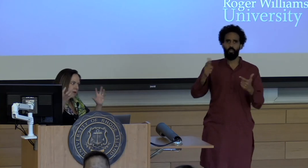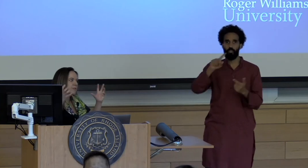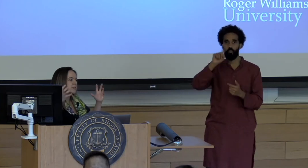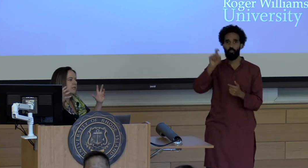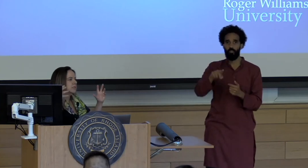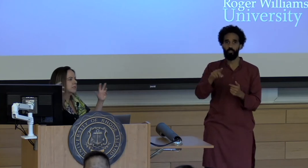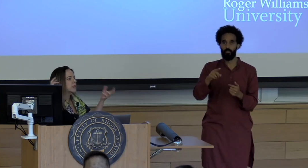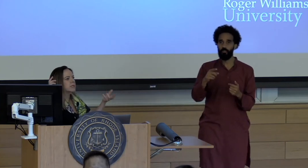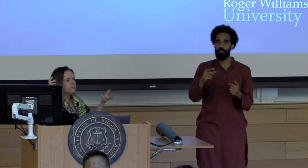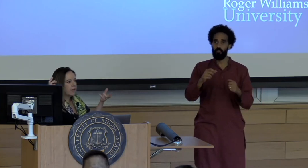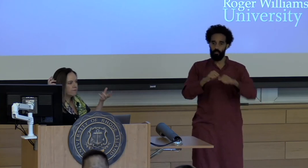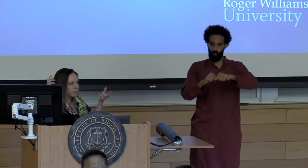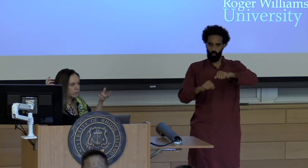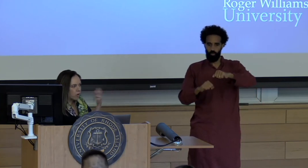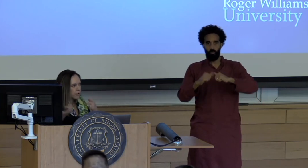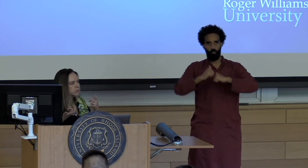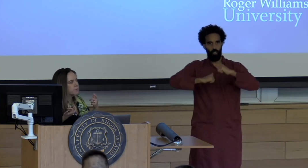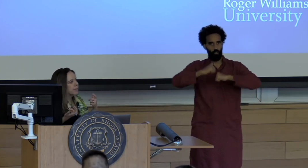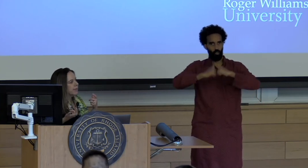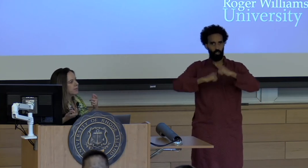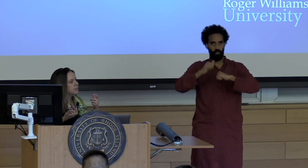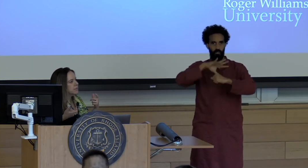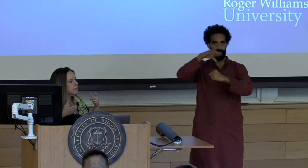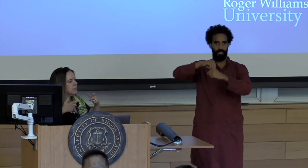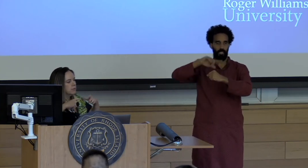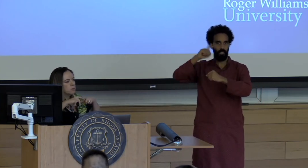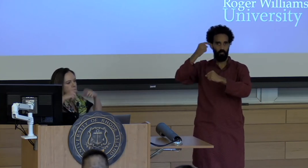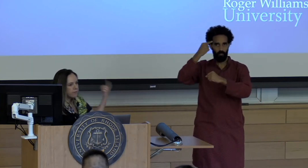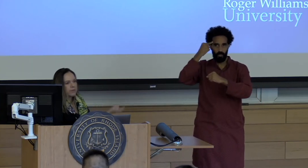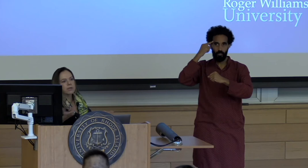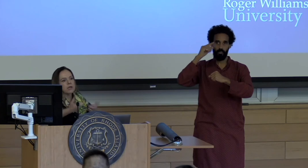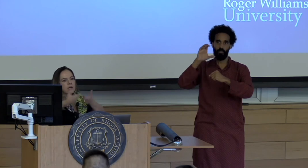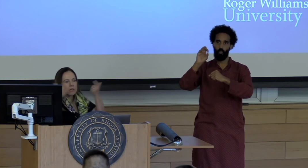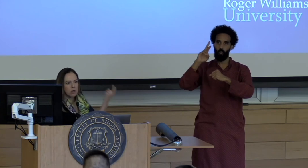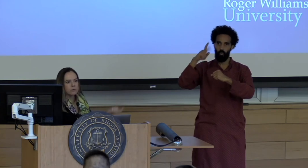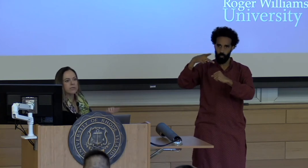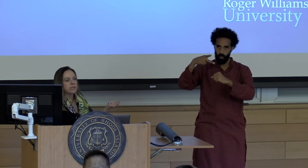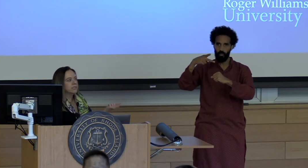deficits that have been brought into place within a colonialist